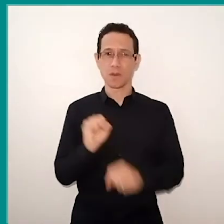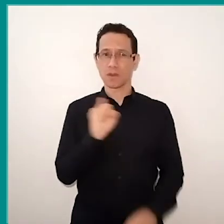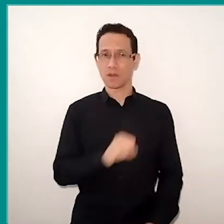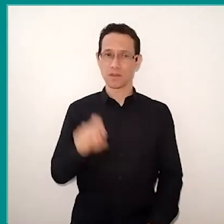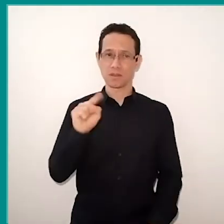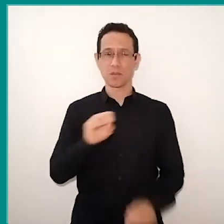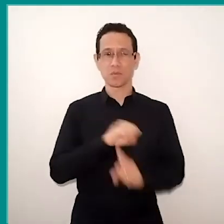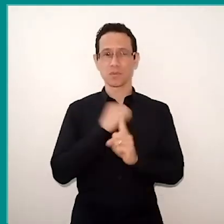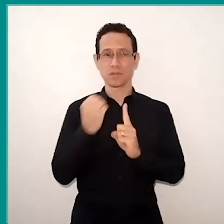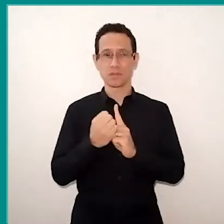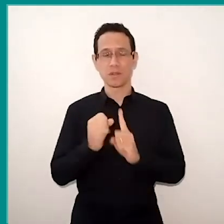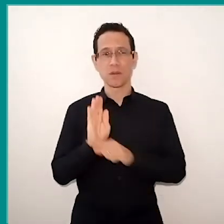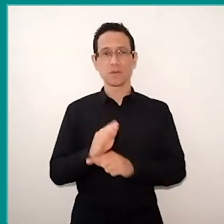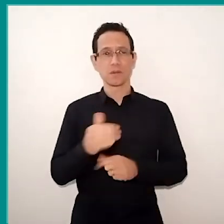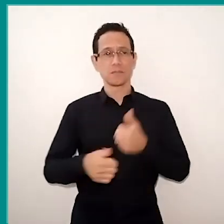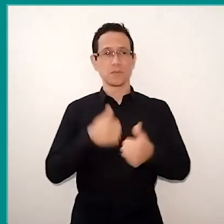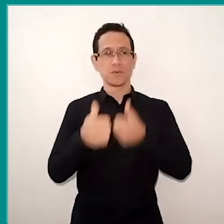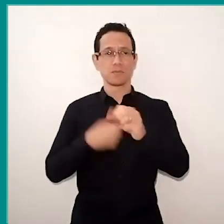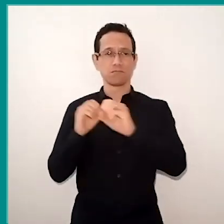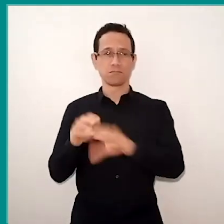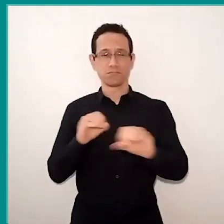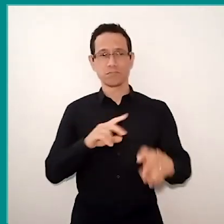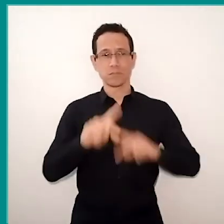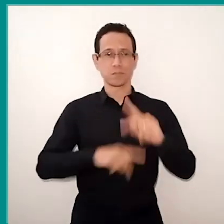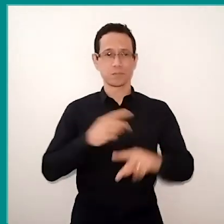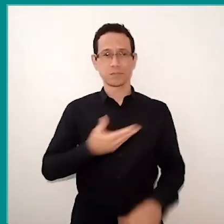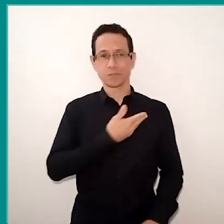of public education in Brazil, with the mission to develop,